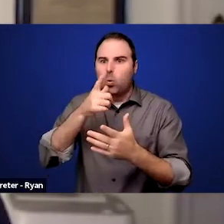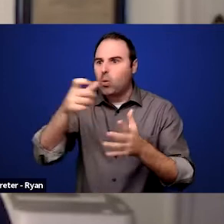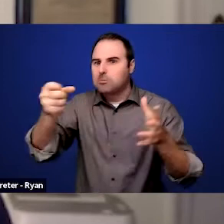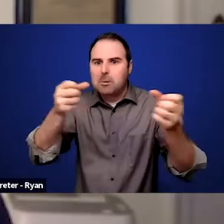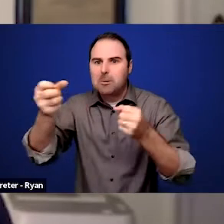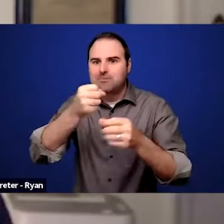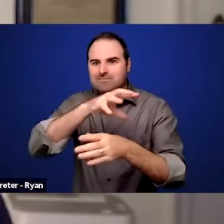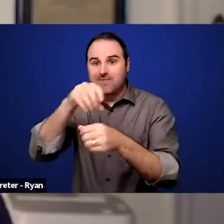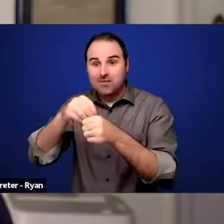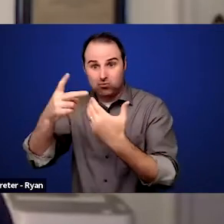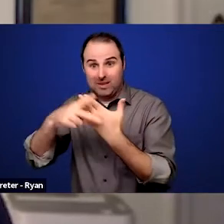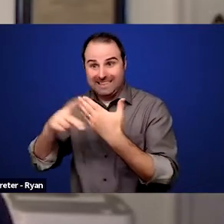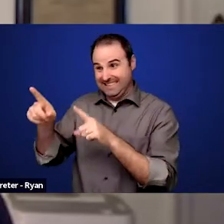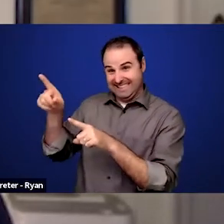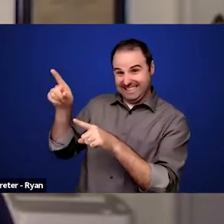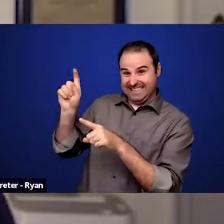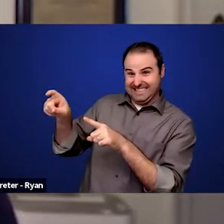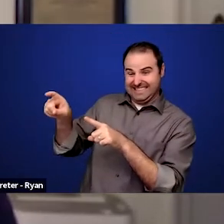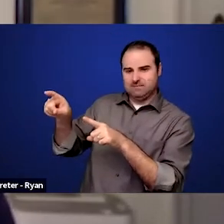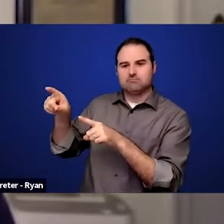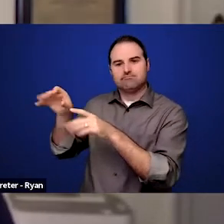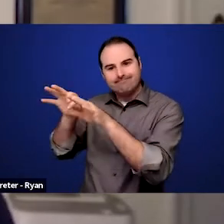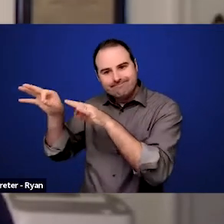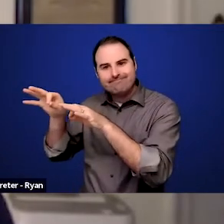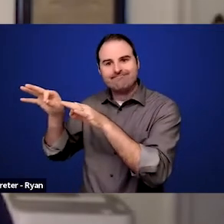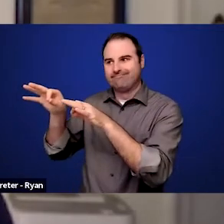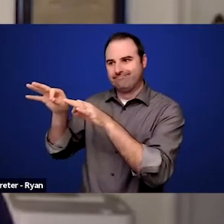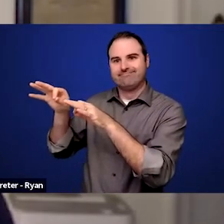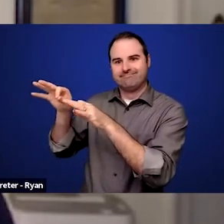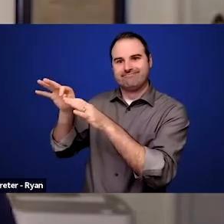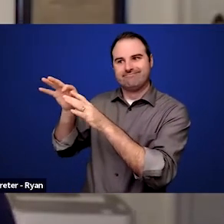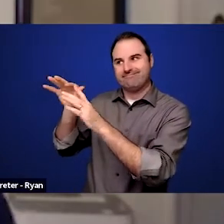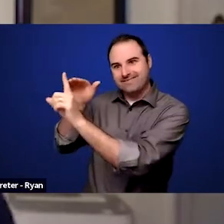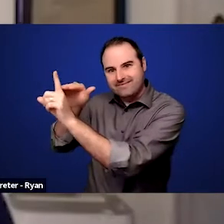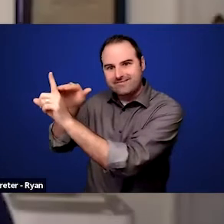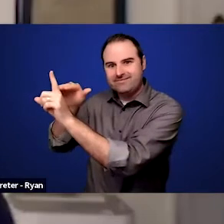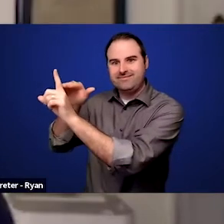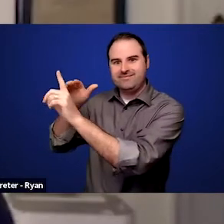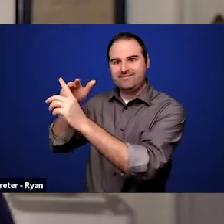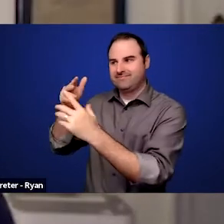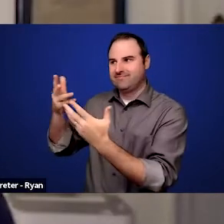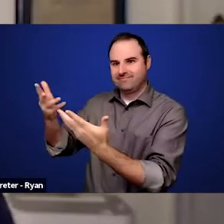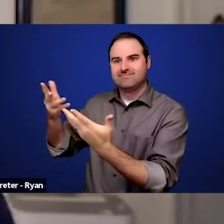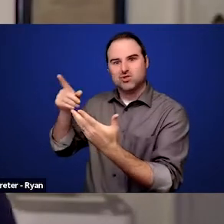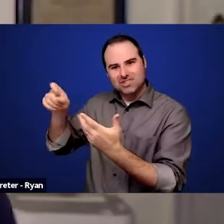to be reaching, sorry, they need to be reaching out to bring disabled students in